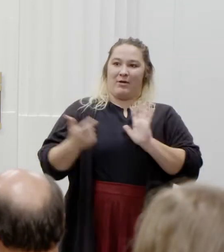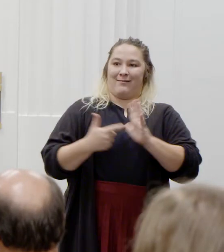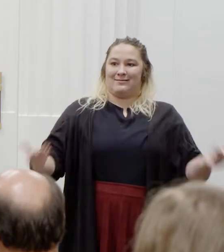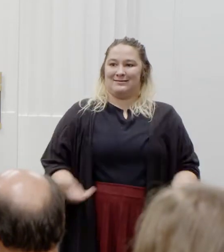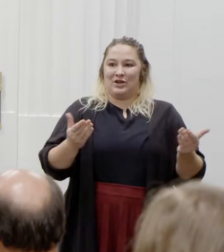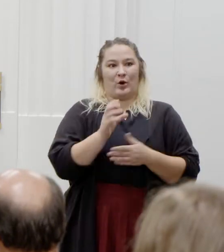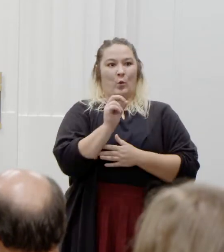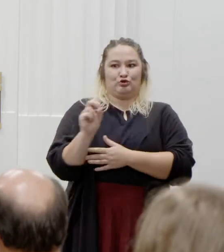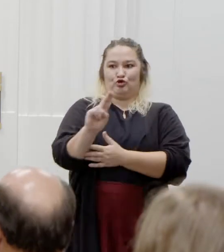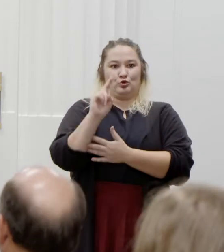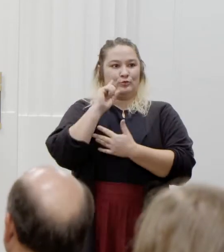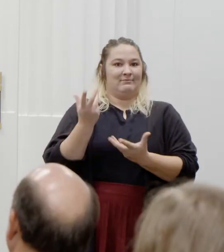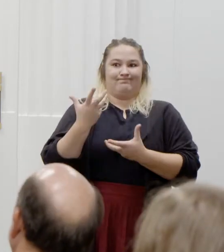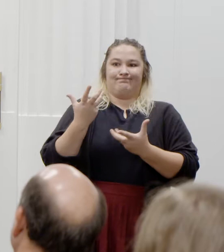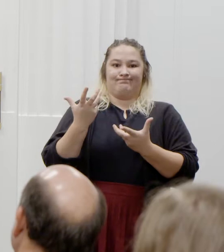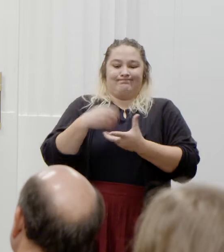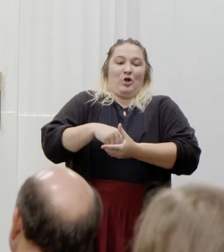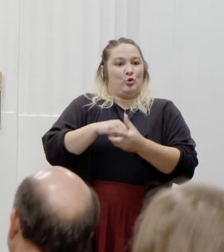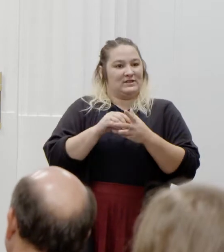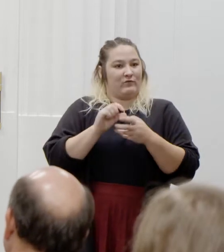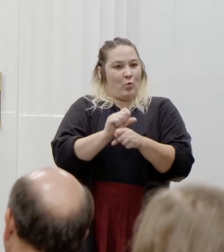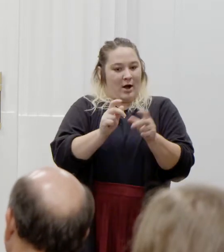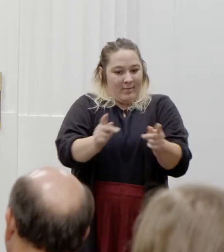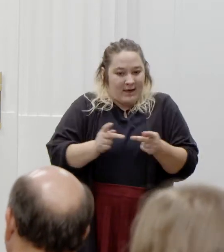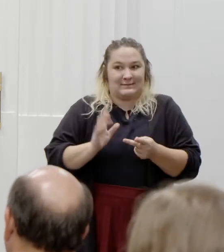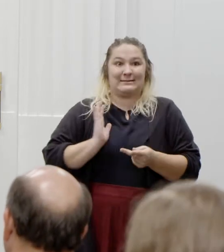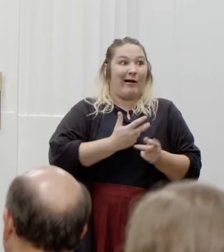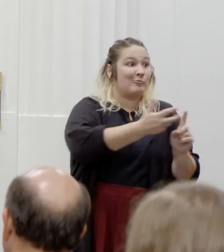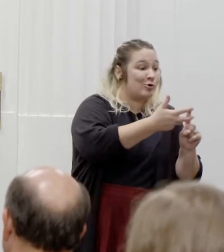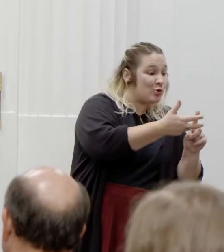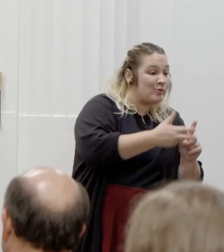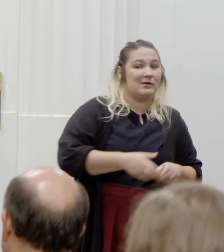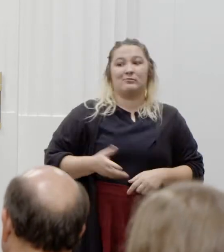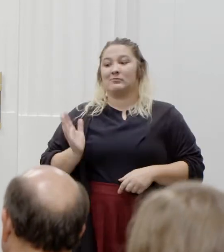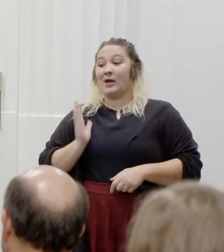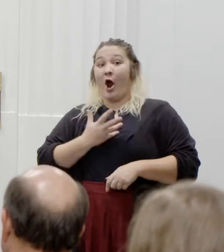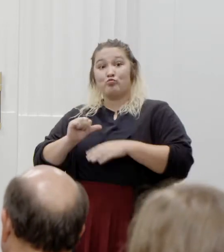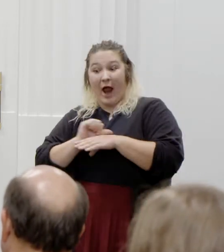from our recruitment and hiring practices to supporting our faculty and staff and students